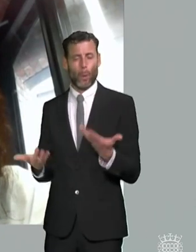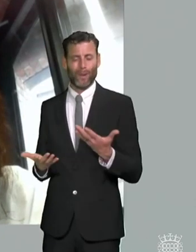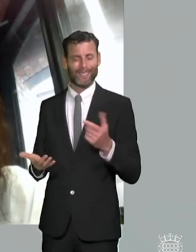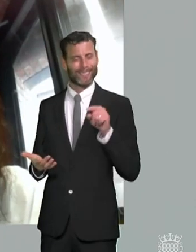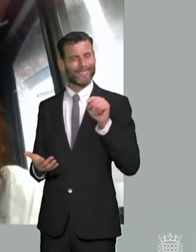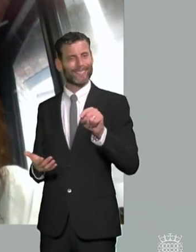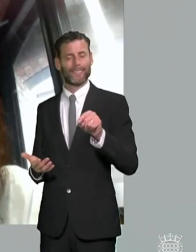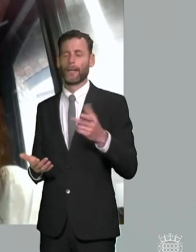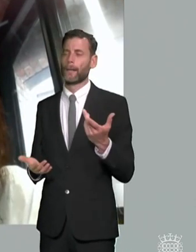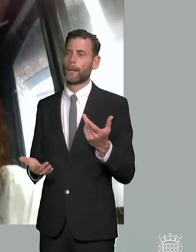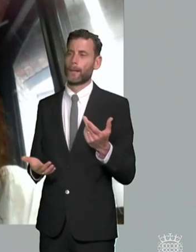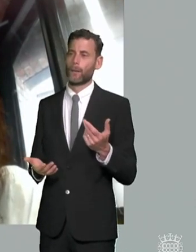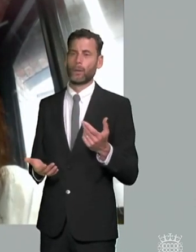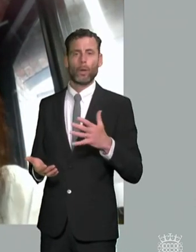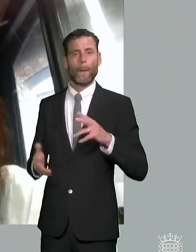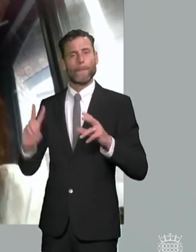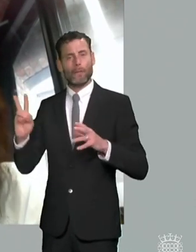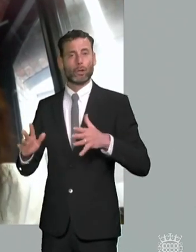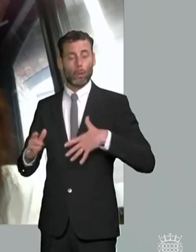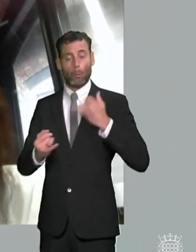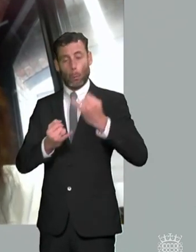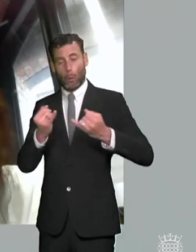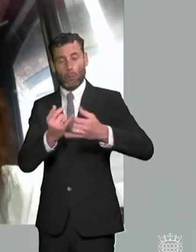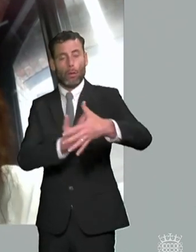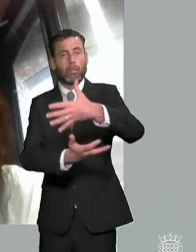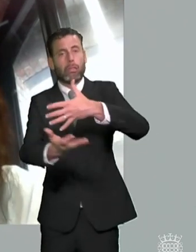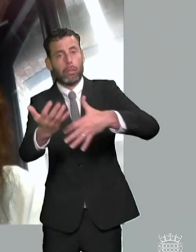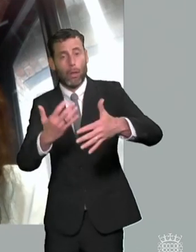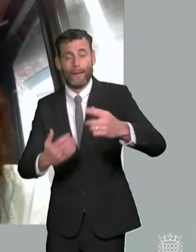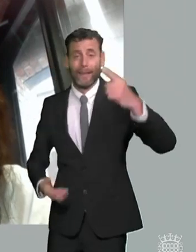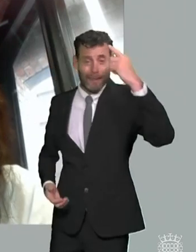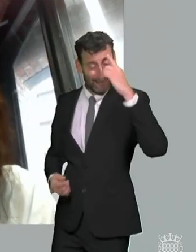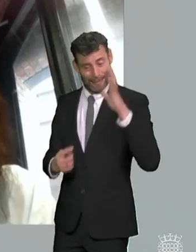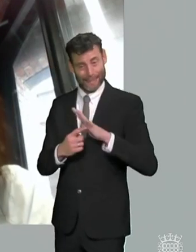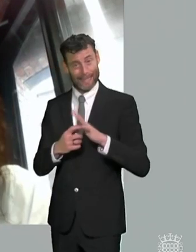that is absolutely the last resort for them there could be a significant cost saving um in terms of